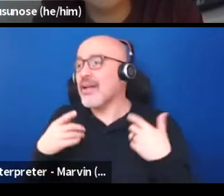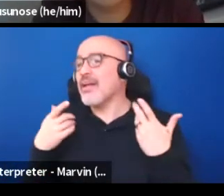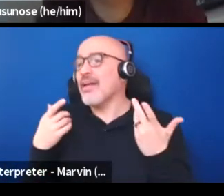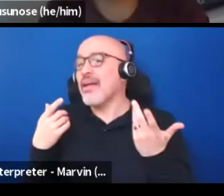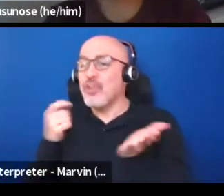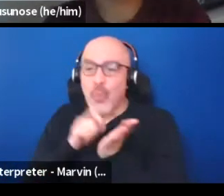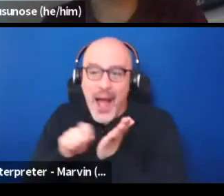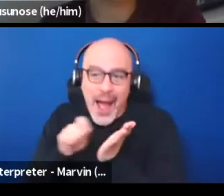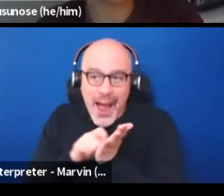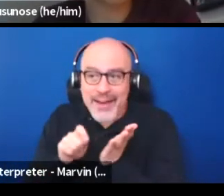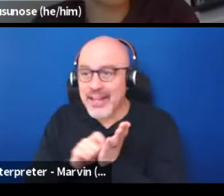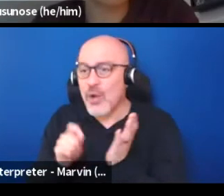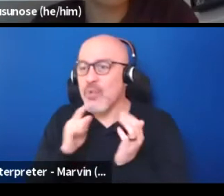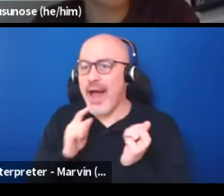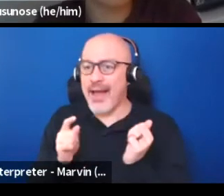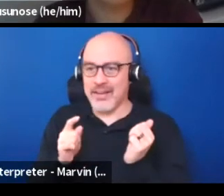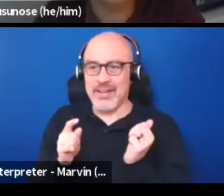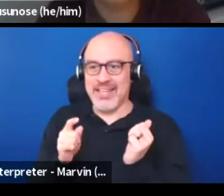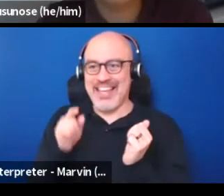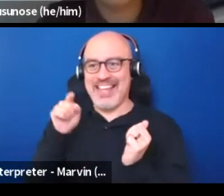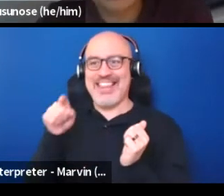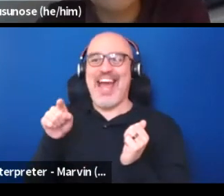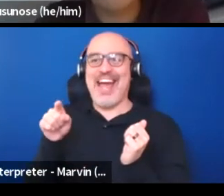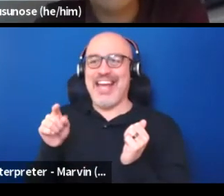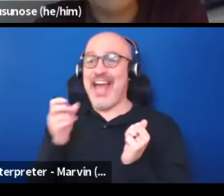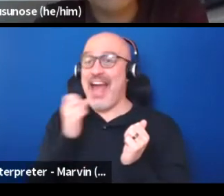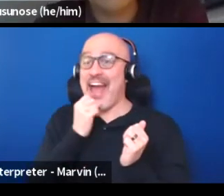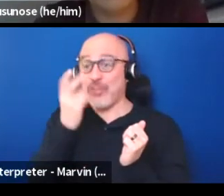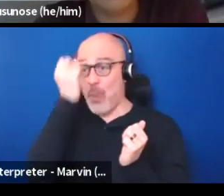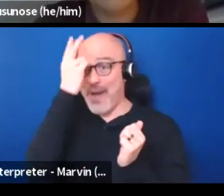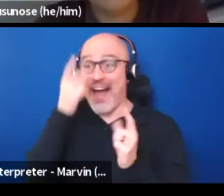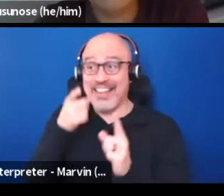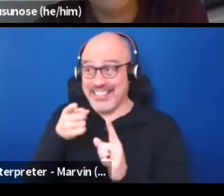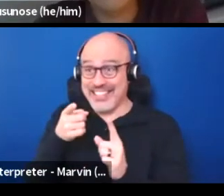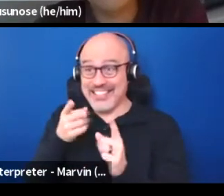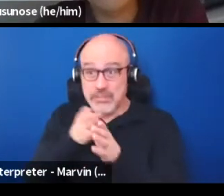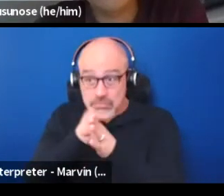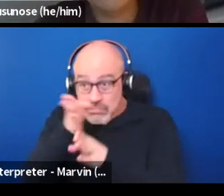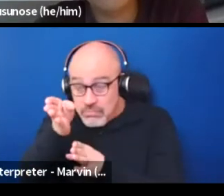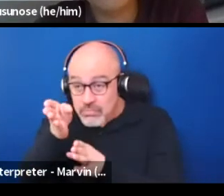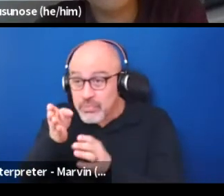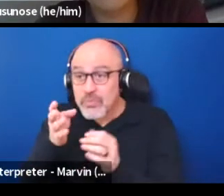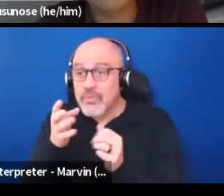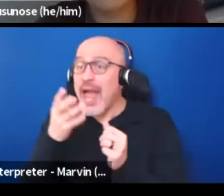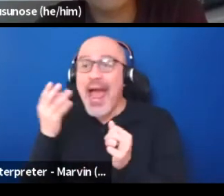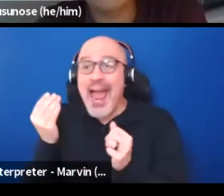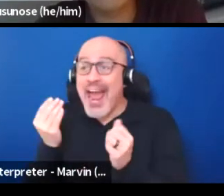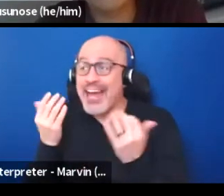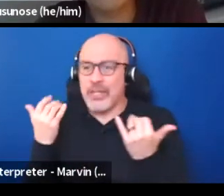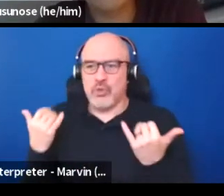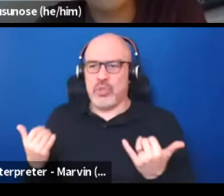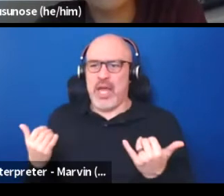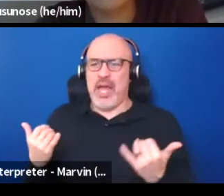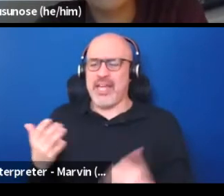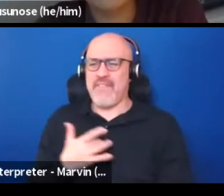I could tell what that story was about. And even today, I think about what...